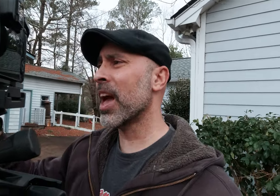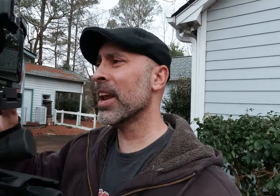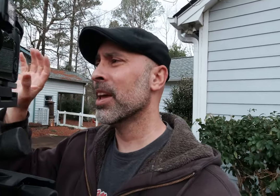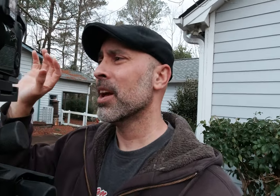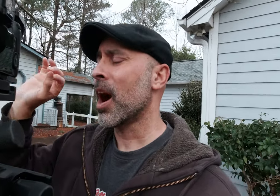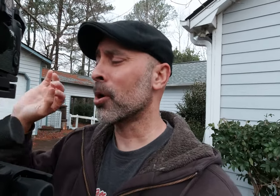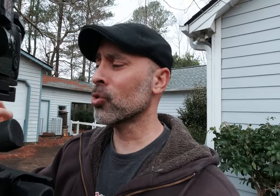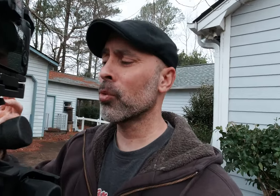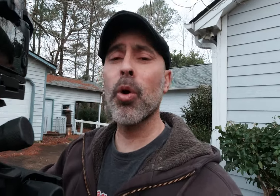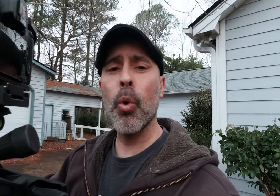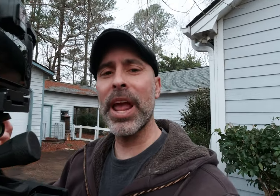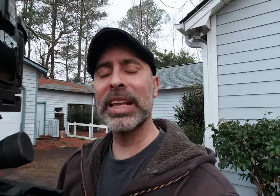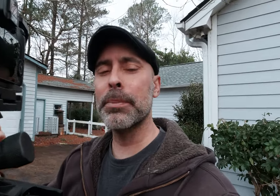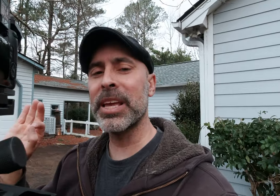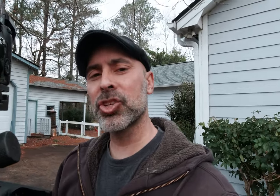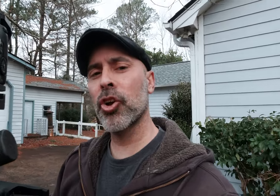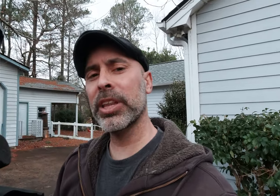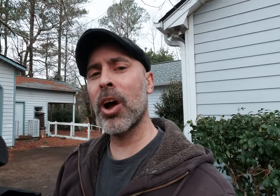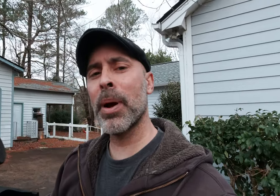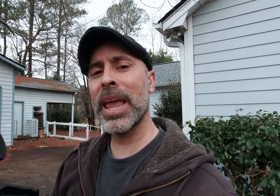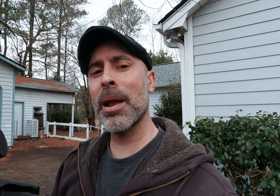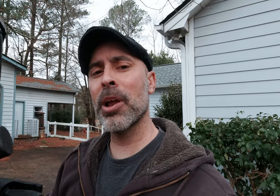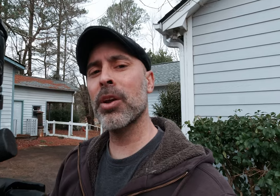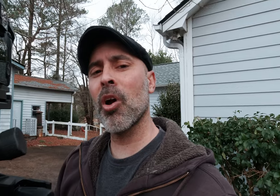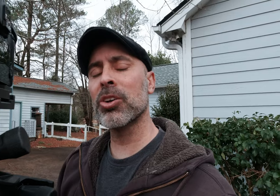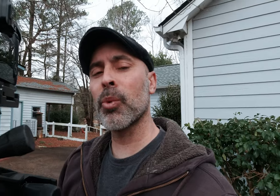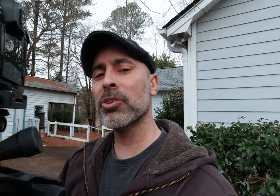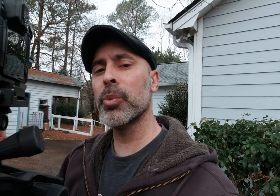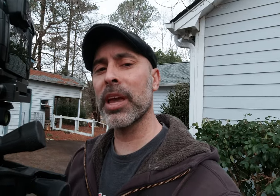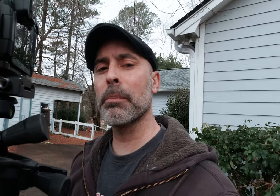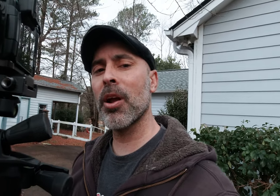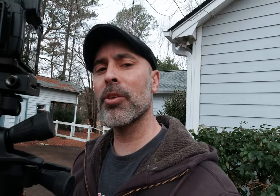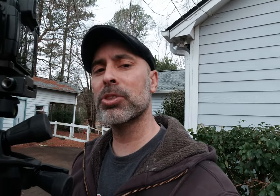that I'm also going to record a clip internally on my camera in raw as well so we can compare those